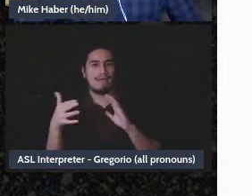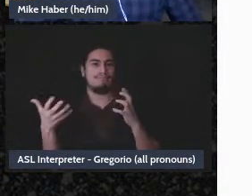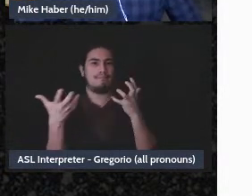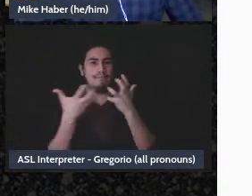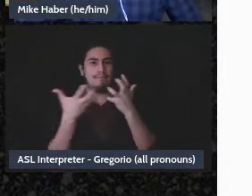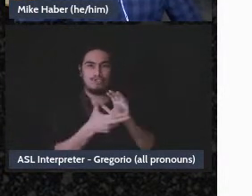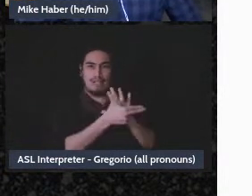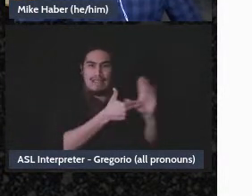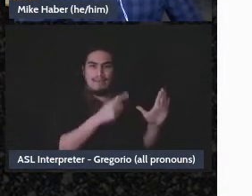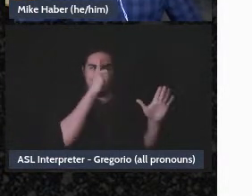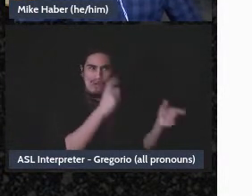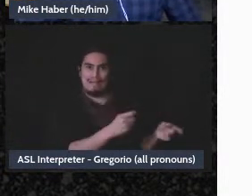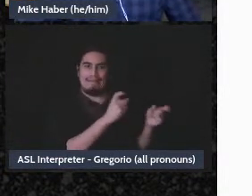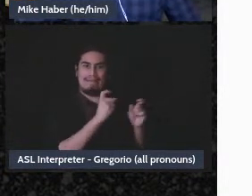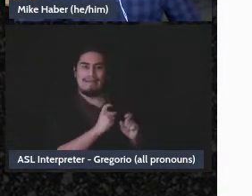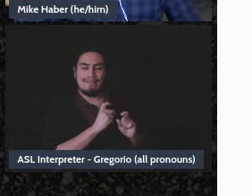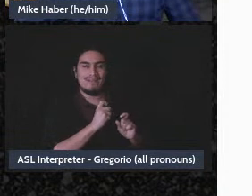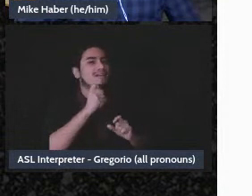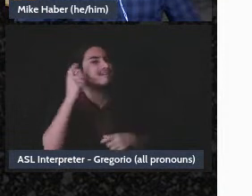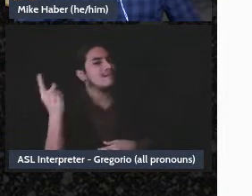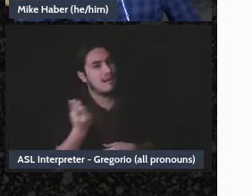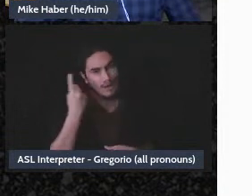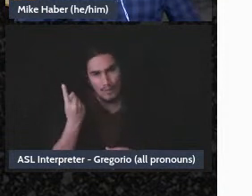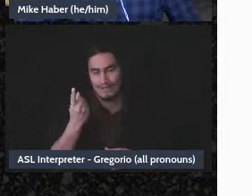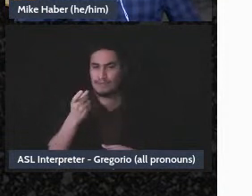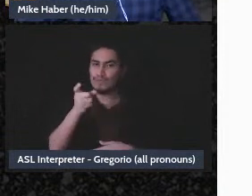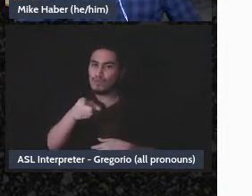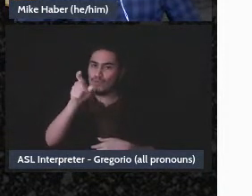So this is going to be one where you're going to have to think about what exactly